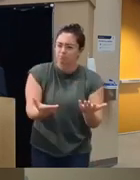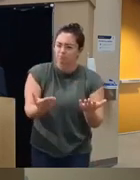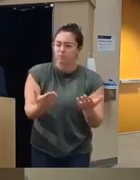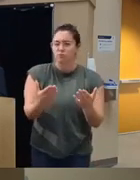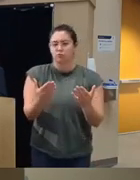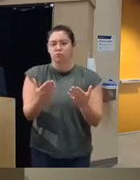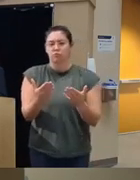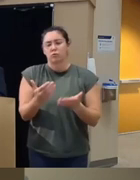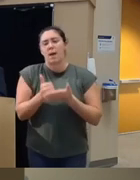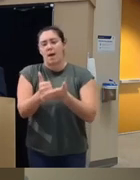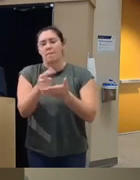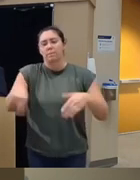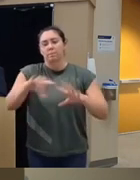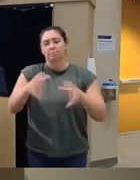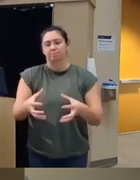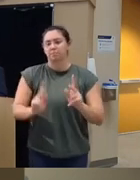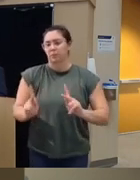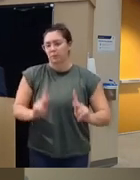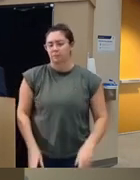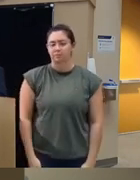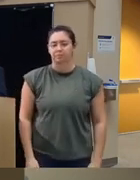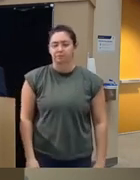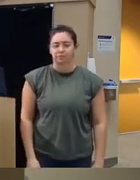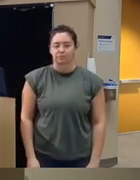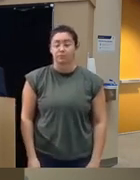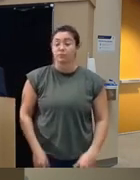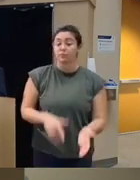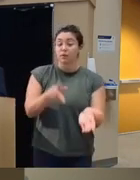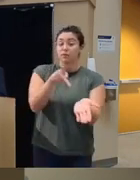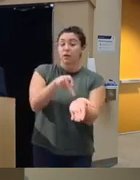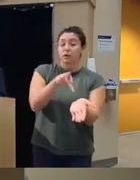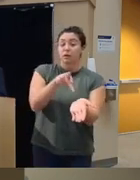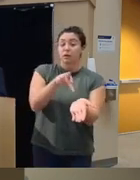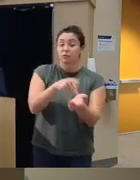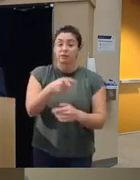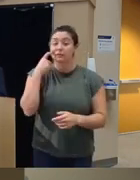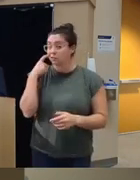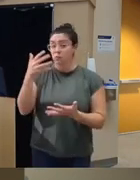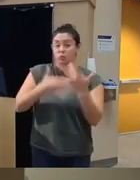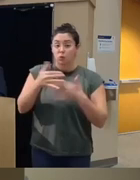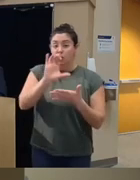this population the psychiatric addiction and the negative social consequences um are devastating